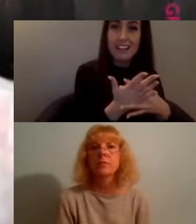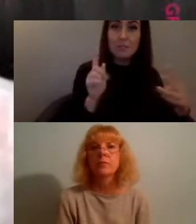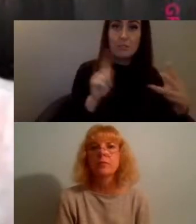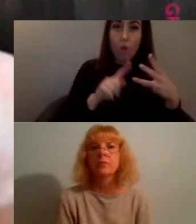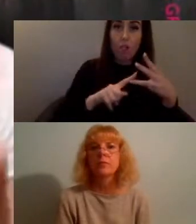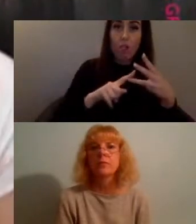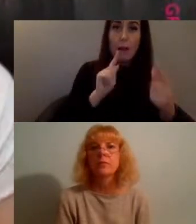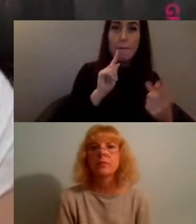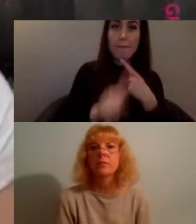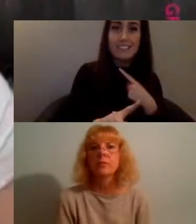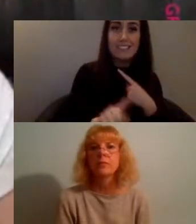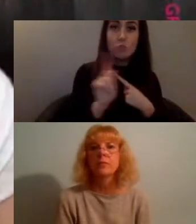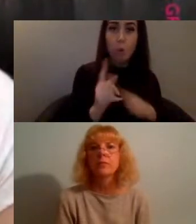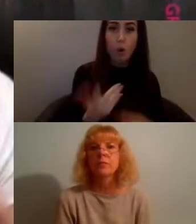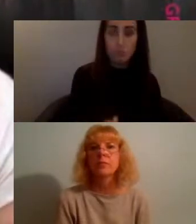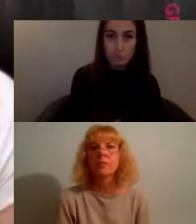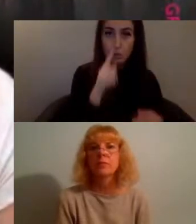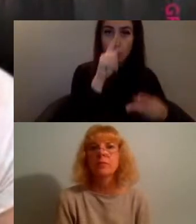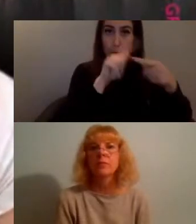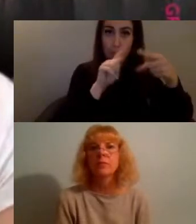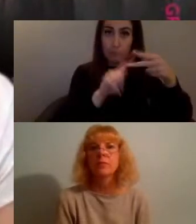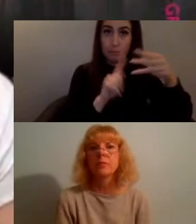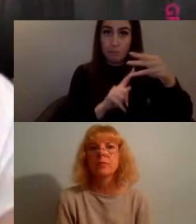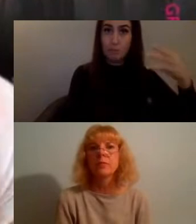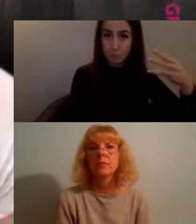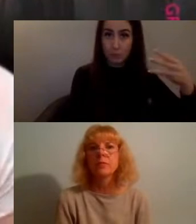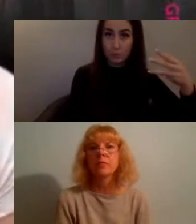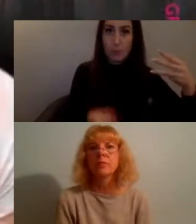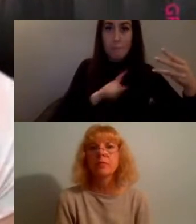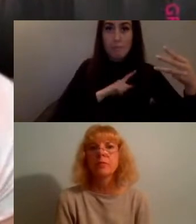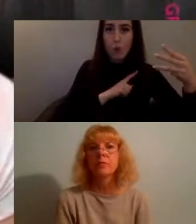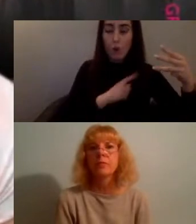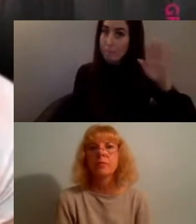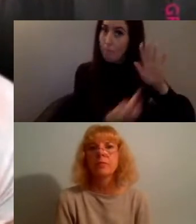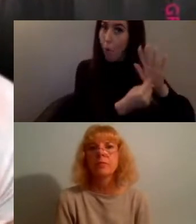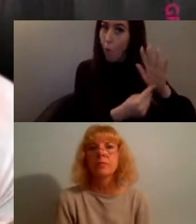and it was important for us to do that because one on the internet you know everyone has access to it